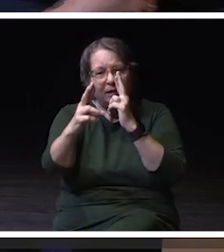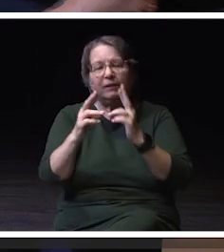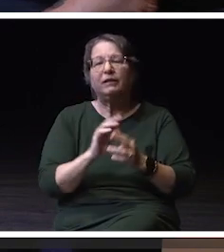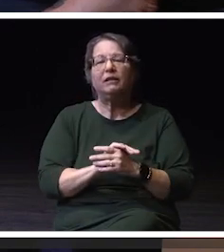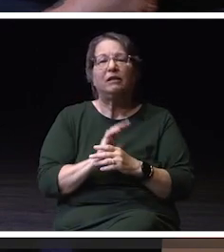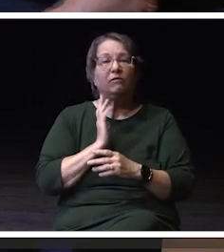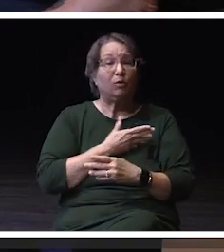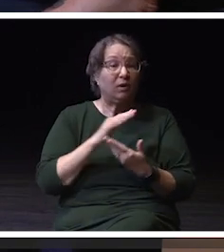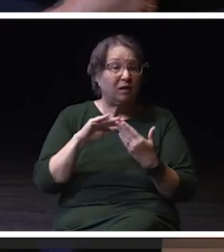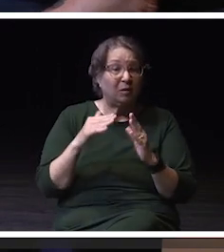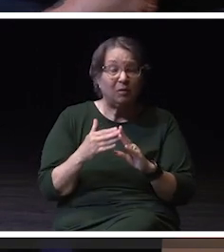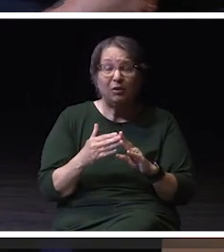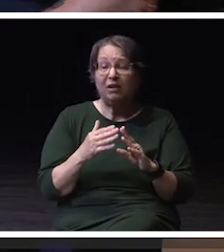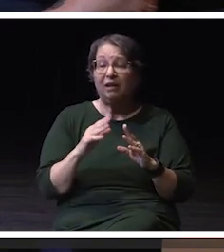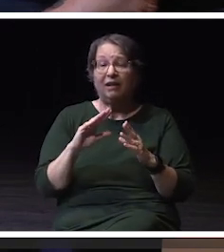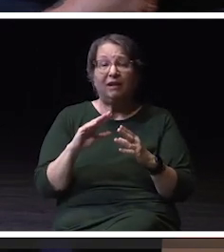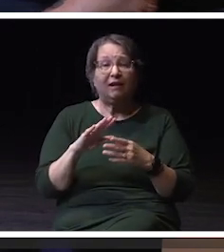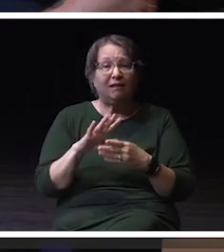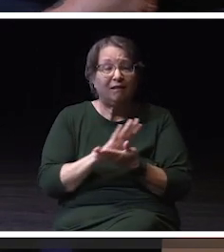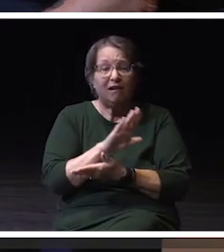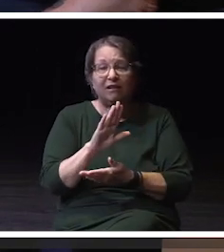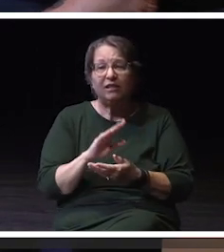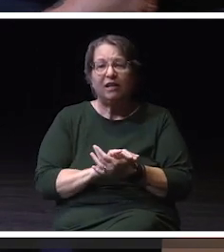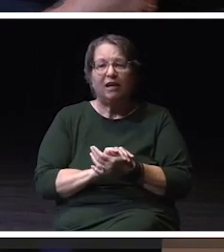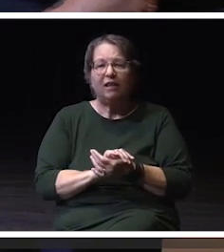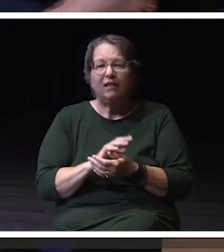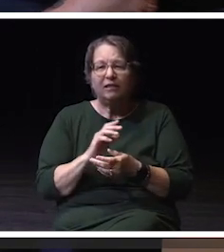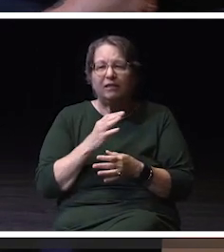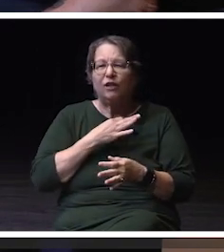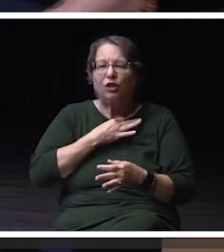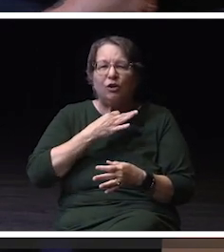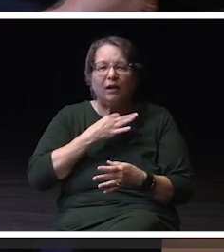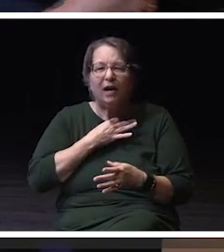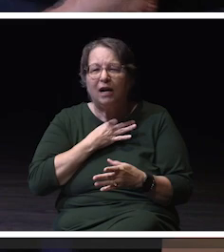This intellectual stimulation and curiosity within our environment,